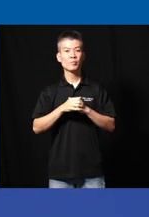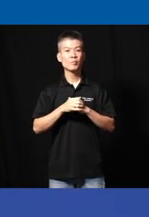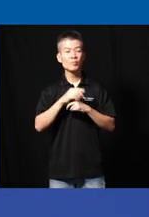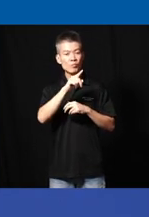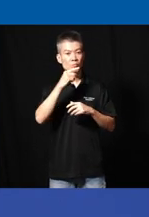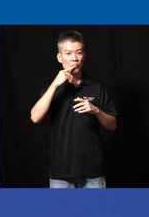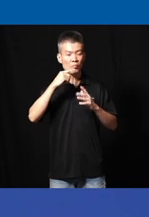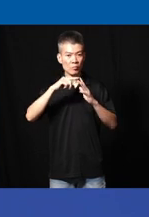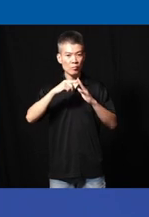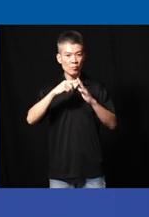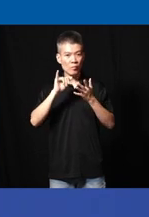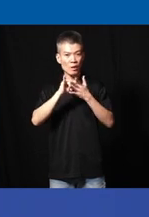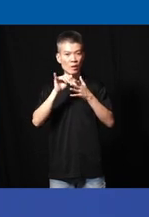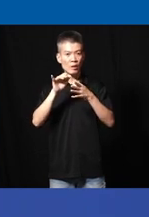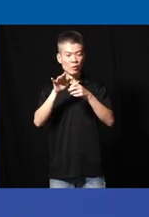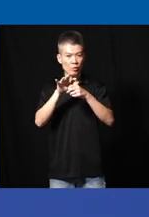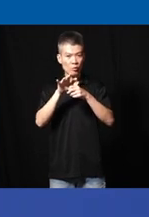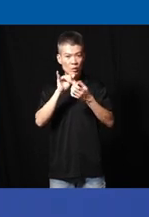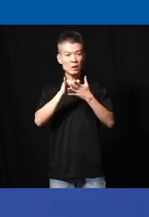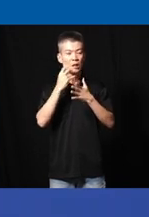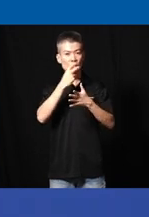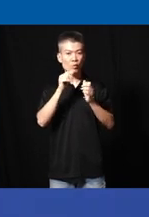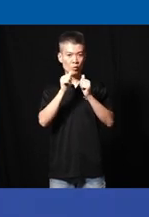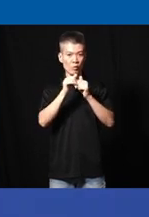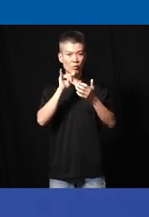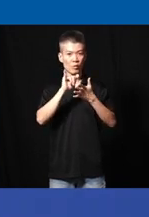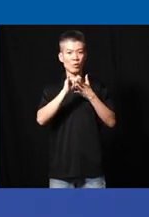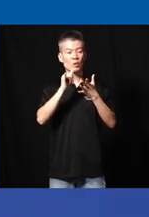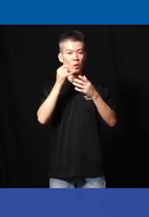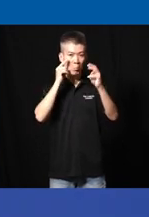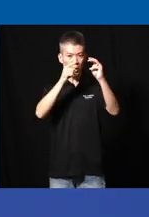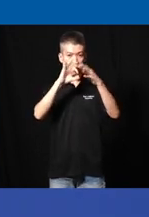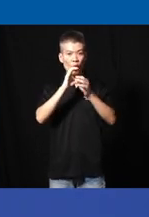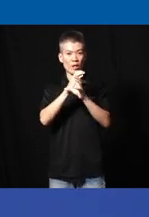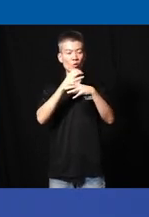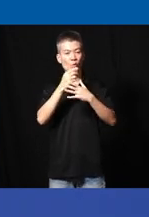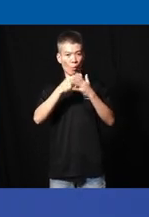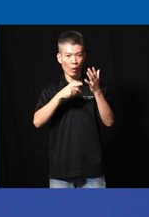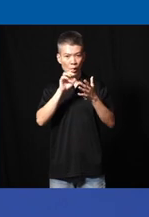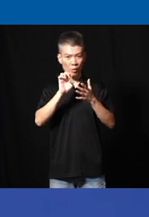started and uh fully see this picture with uh the the mission of creating affordable and available